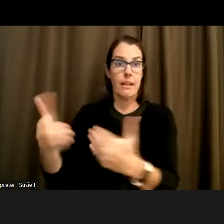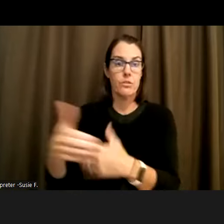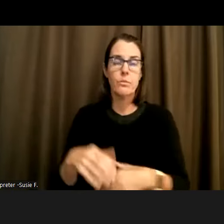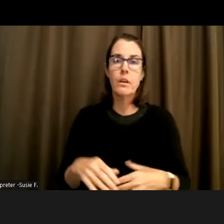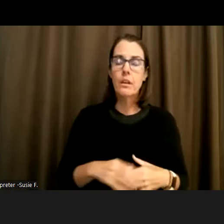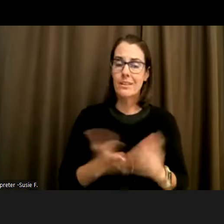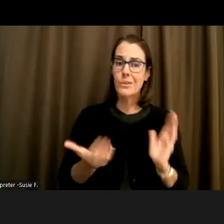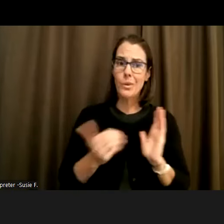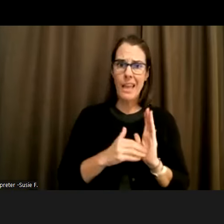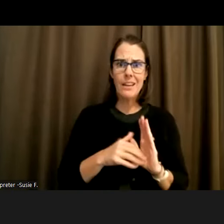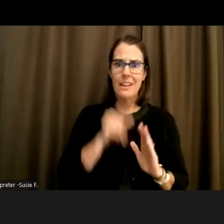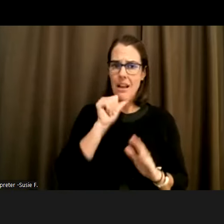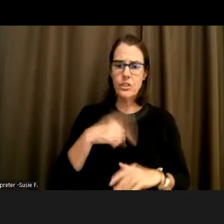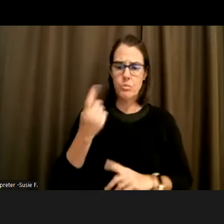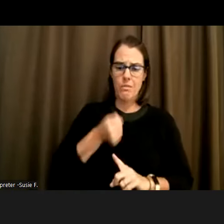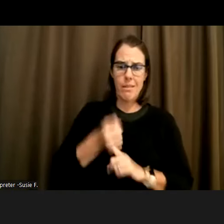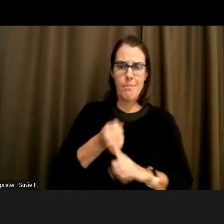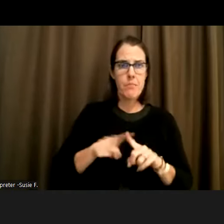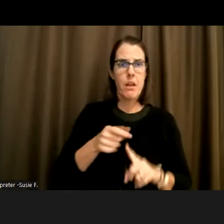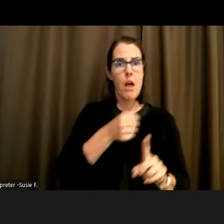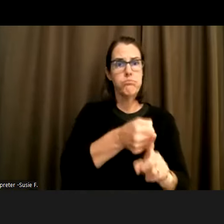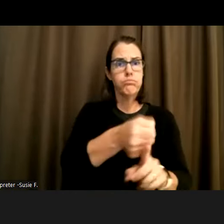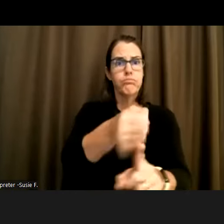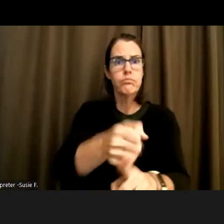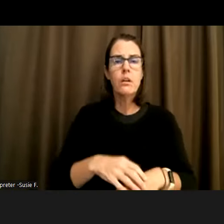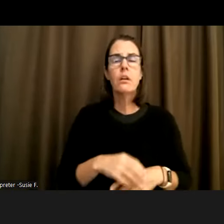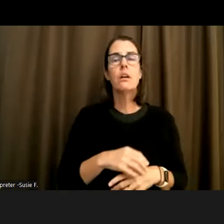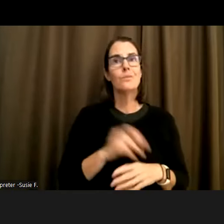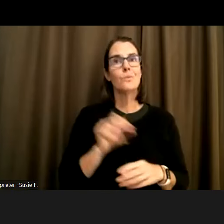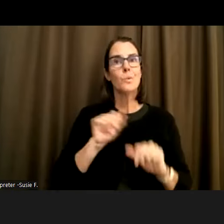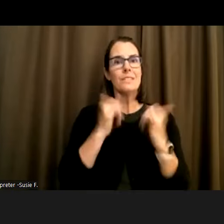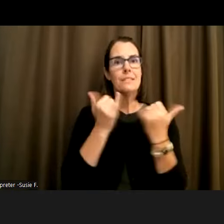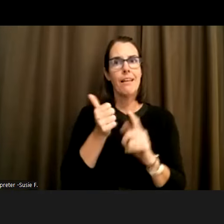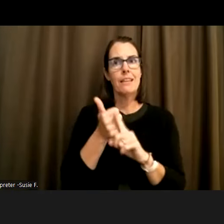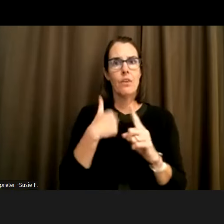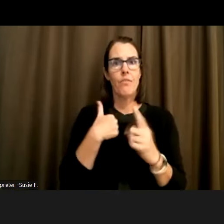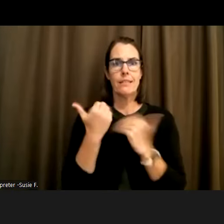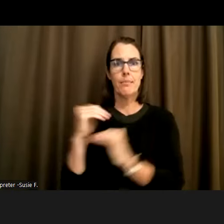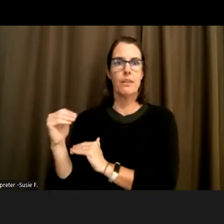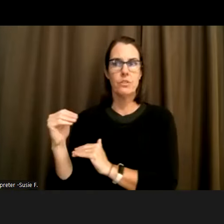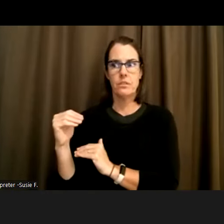like not the limit the limitations society places on people who are like who experience all of these identities at the same time.